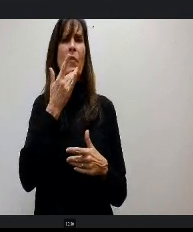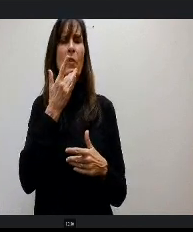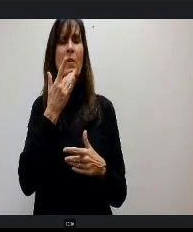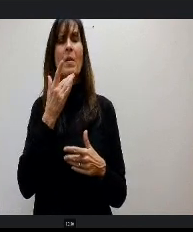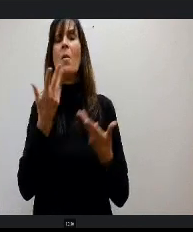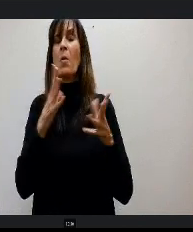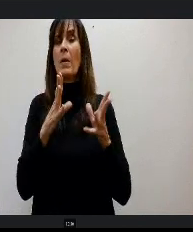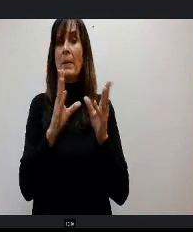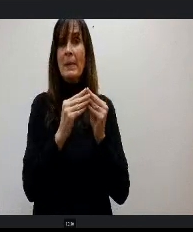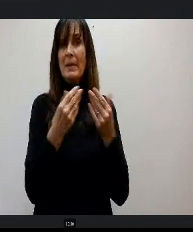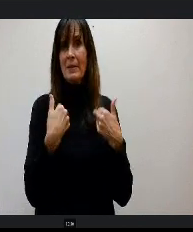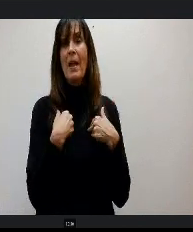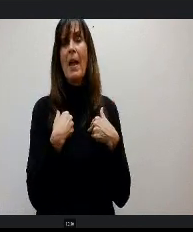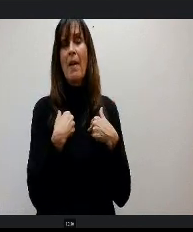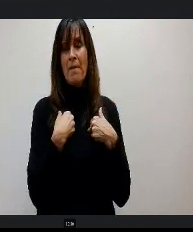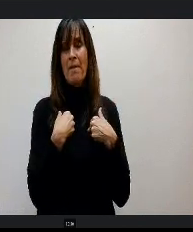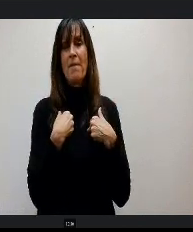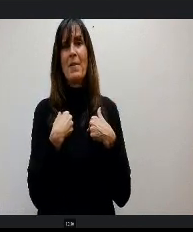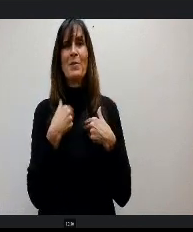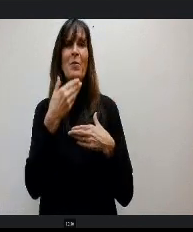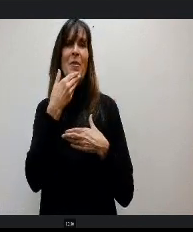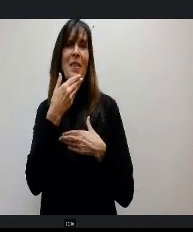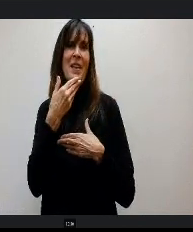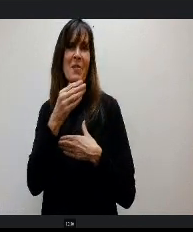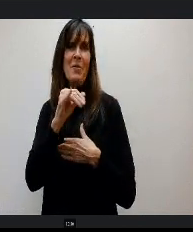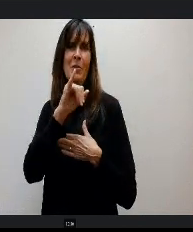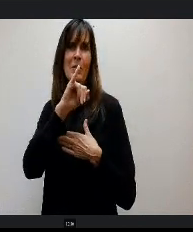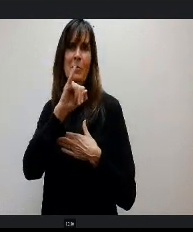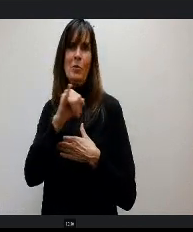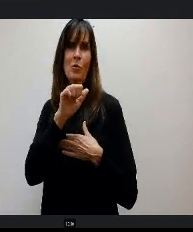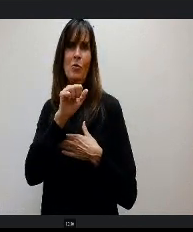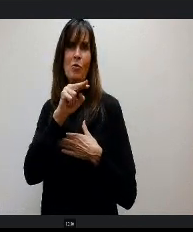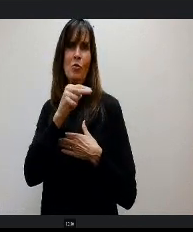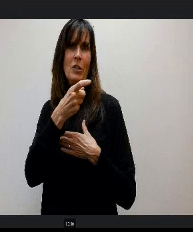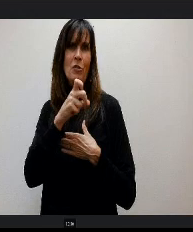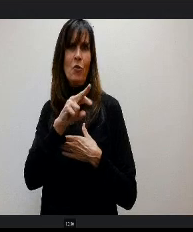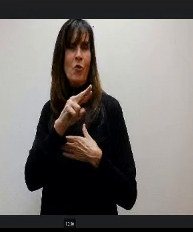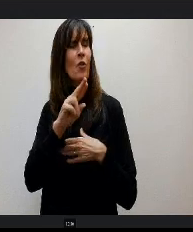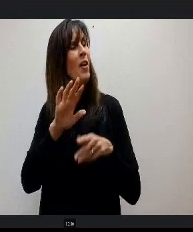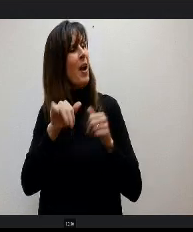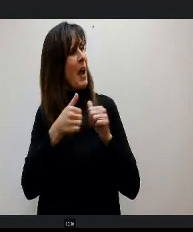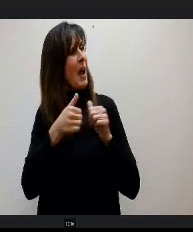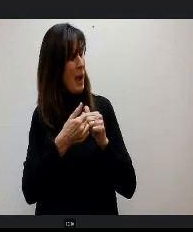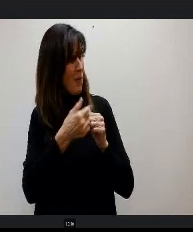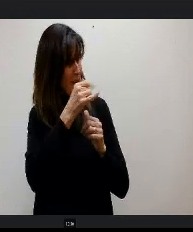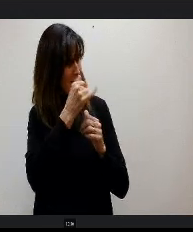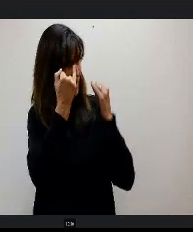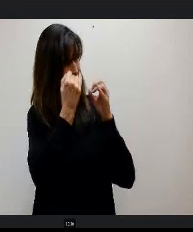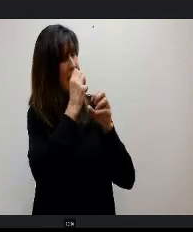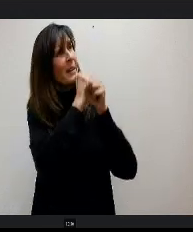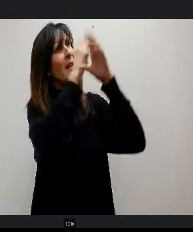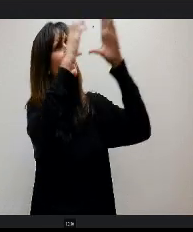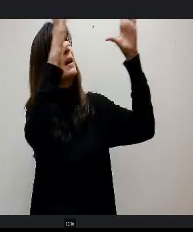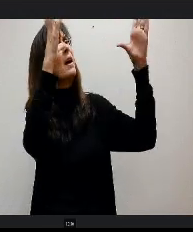Thanks to Ginger's connections with Doctor Paraso to say how can we take this idea and what we're wanting to do with engineering and